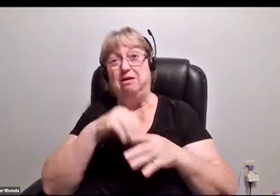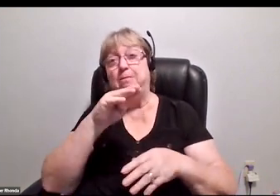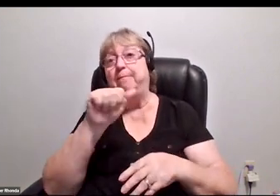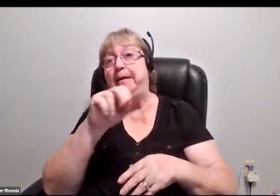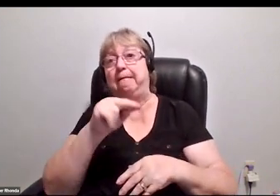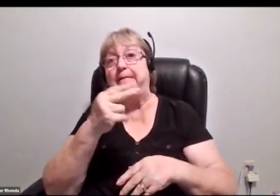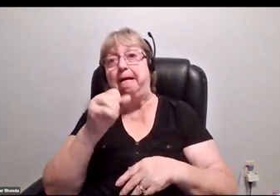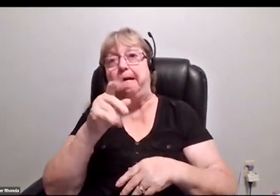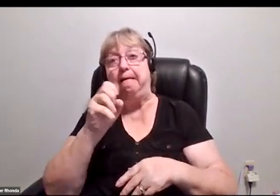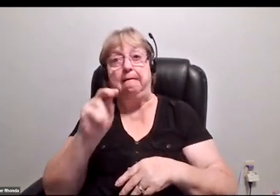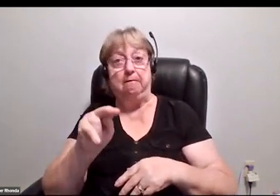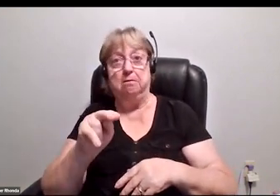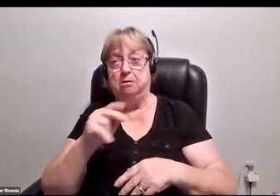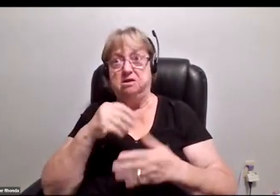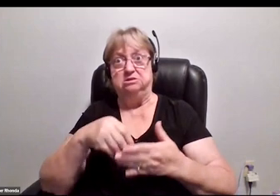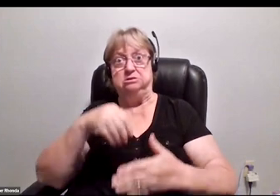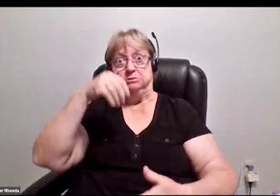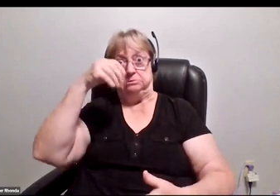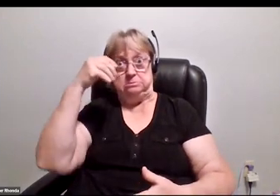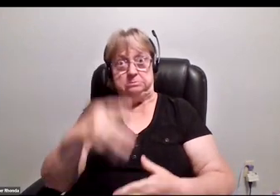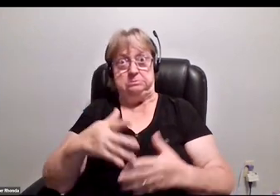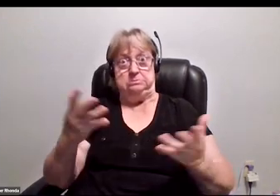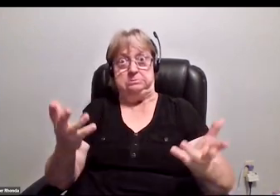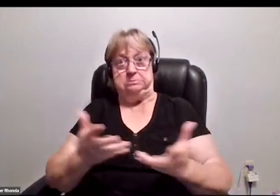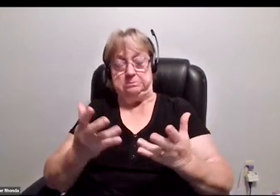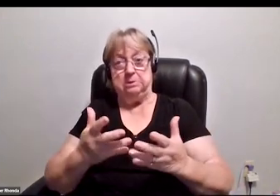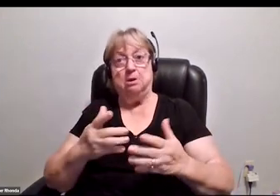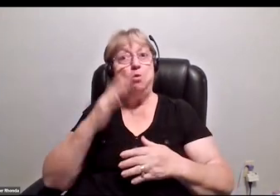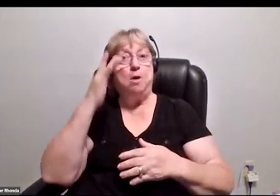in the world, because of the fact that I was ahead of the curve,